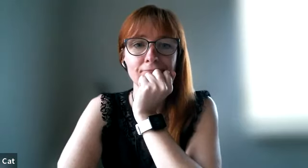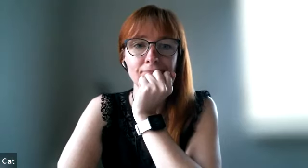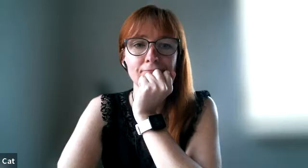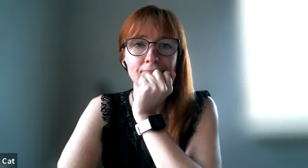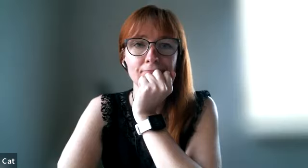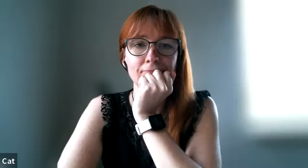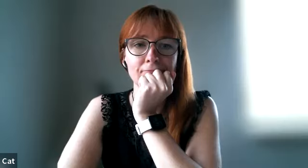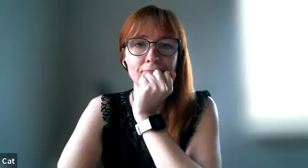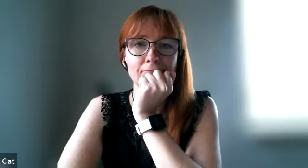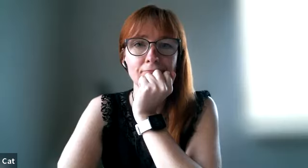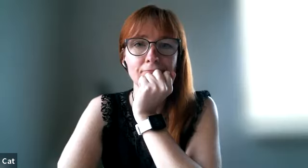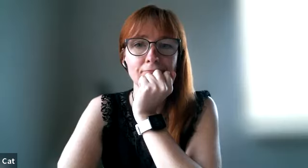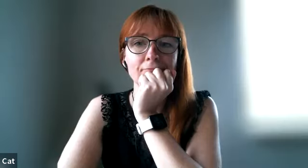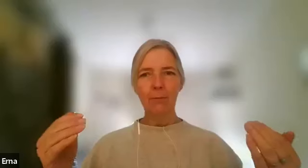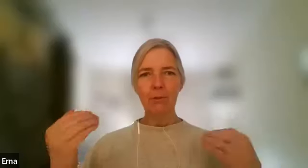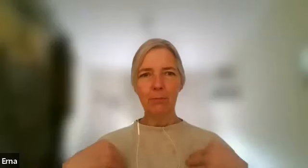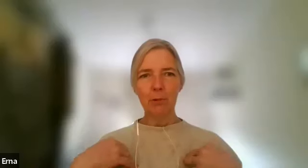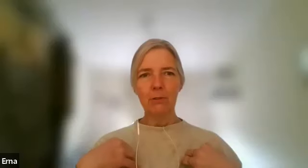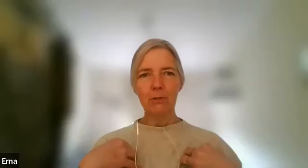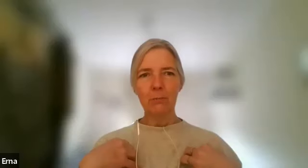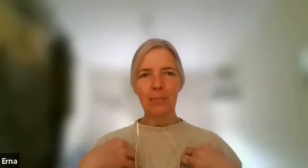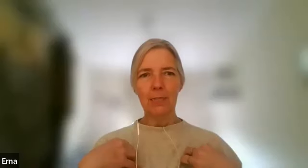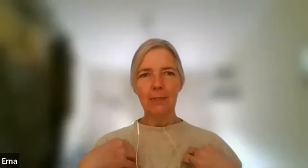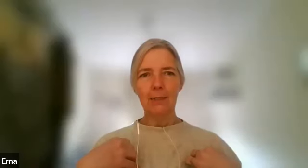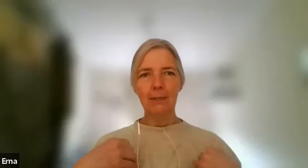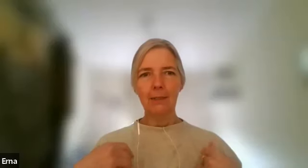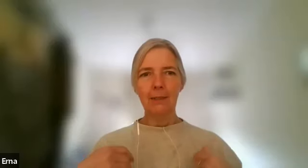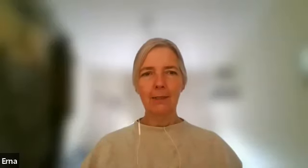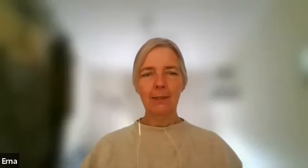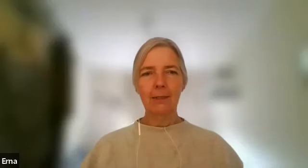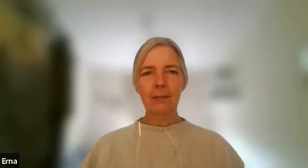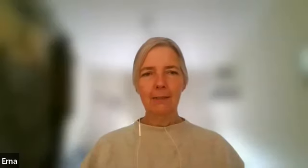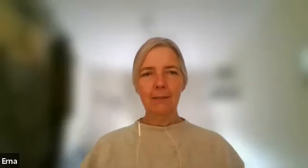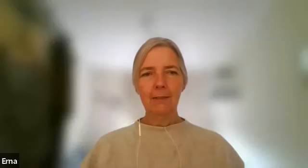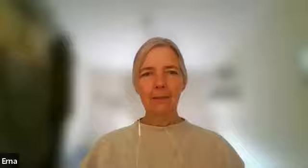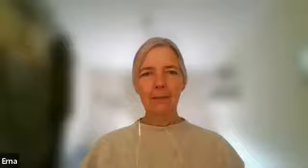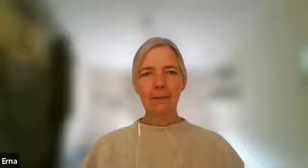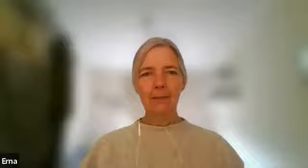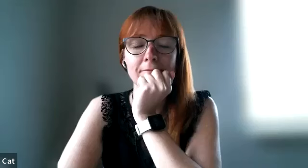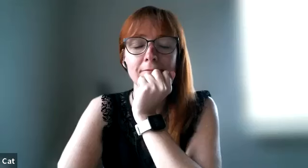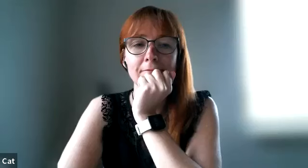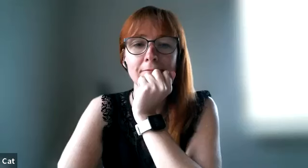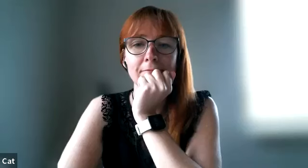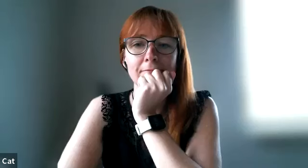what's important to them and what's important to me and yeah then i also